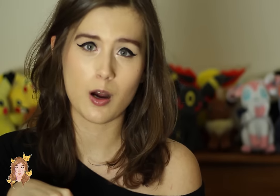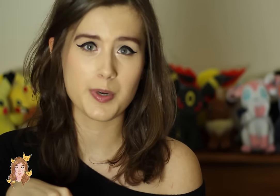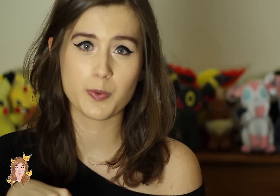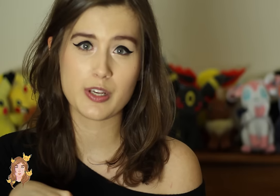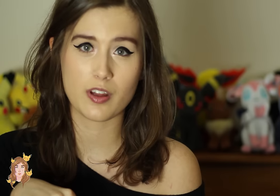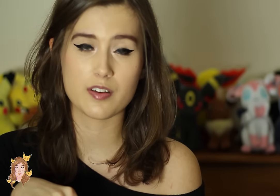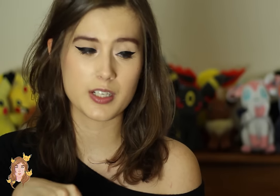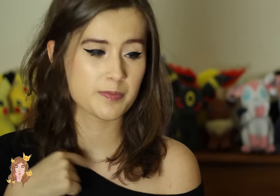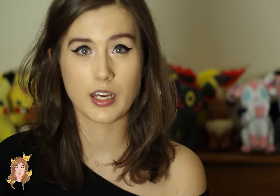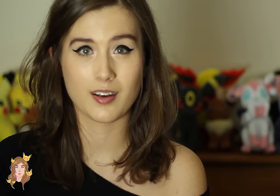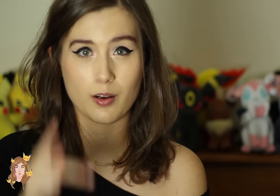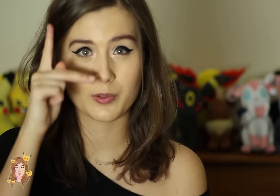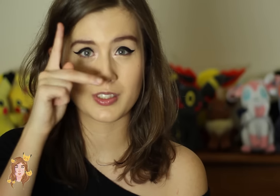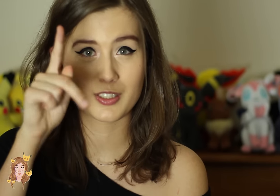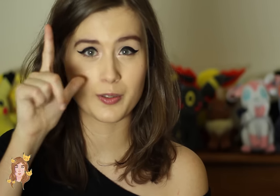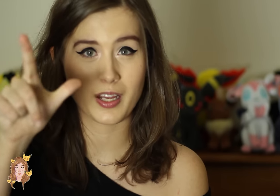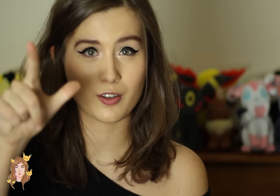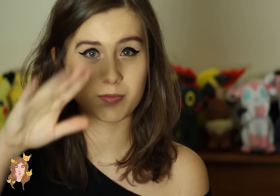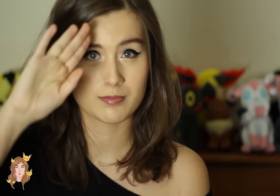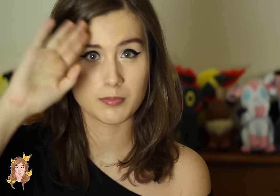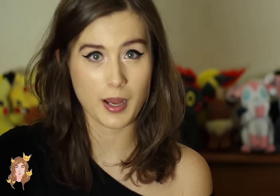comments what you thought of it. And I will see you later. Bye.